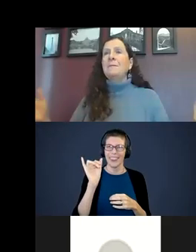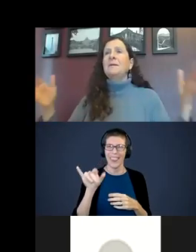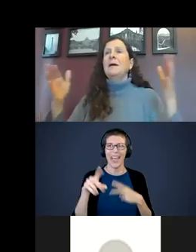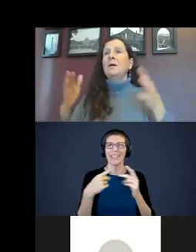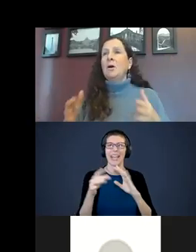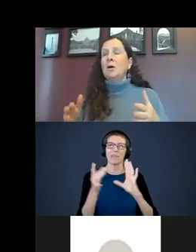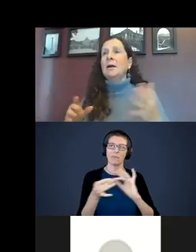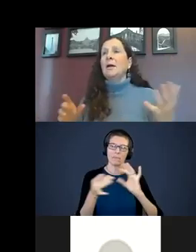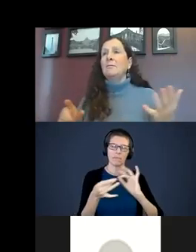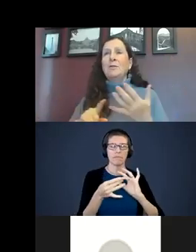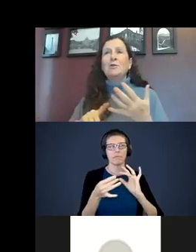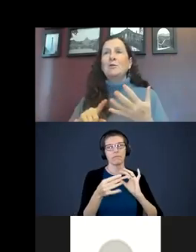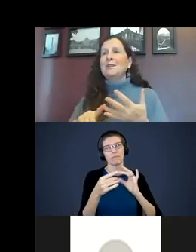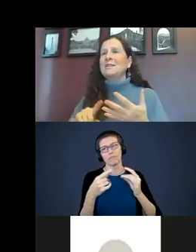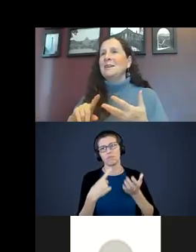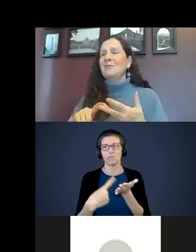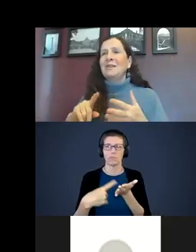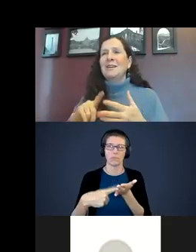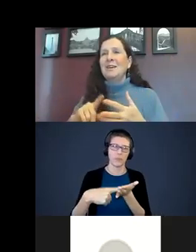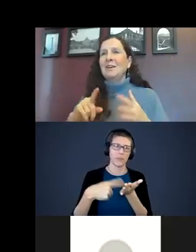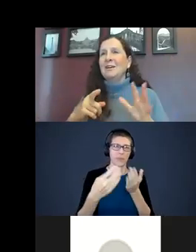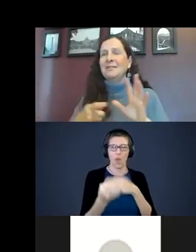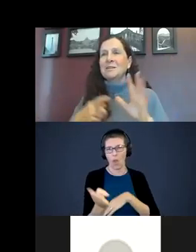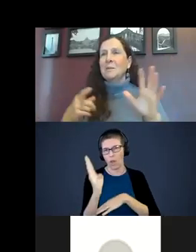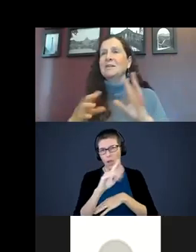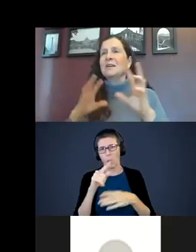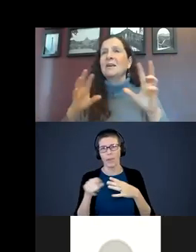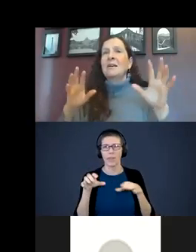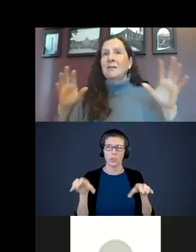the day, all day, what they are doing, seeing, hearing, experiencing